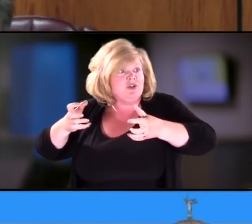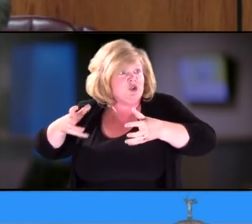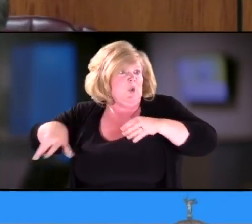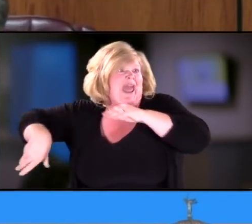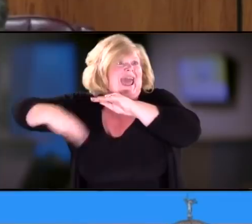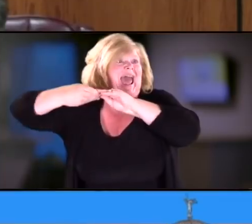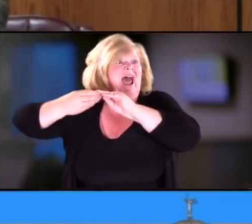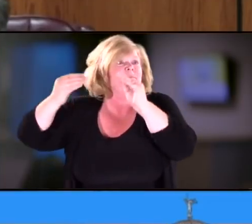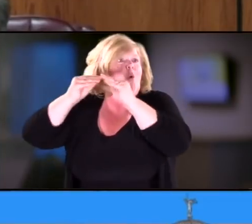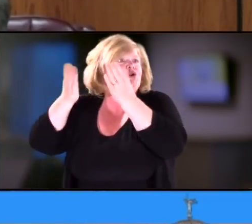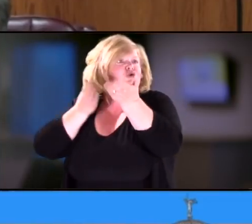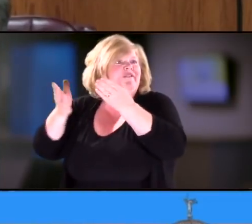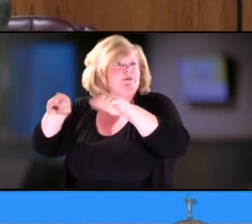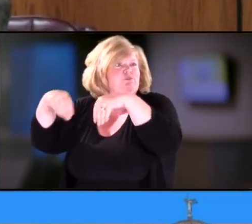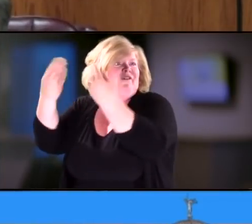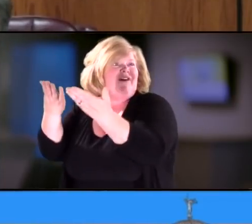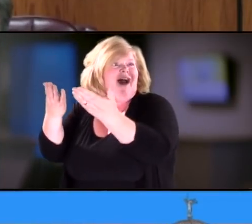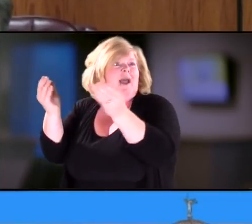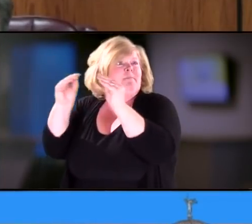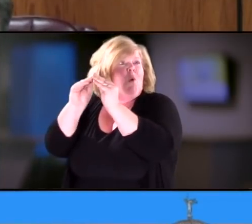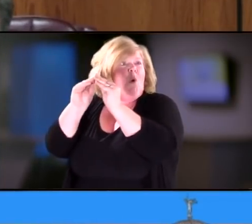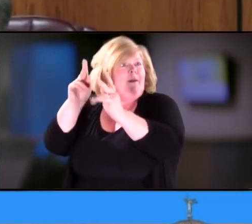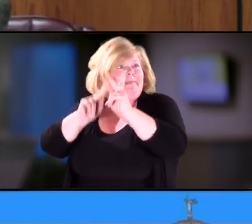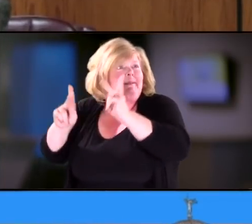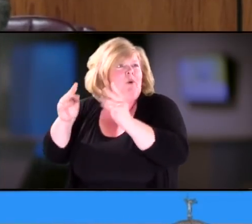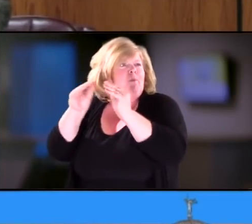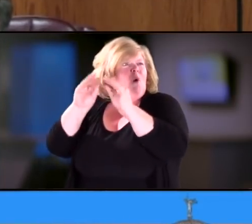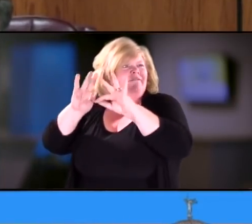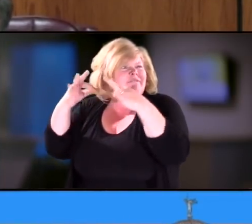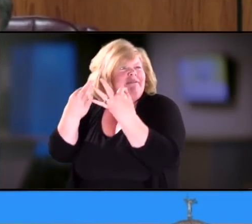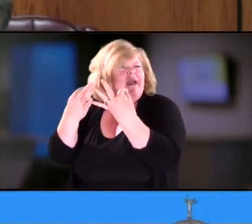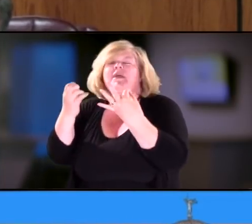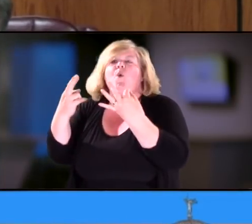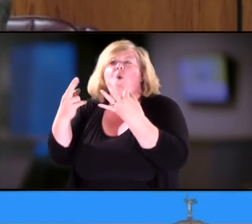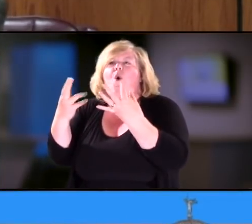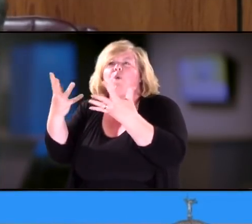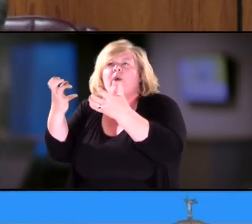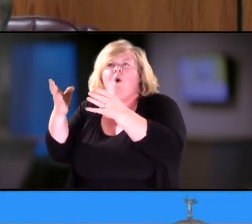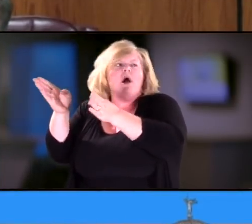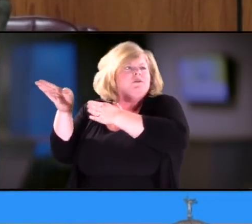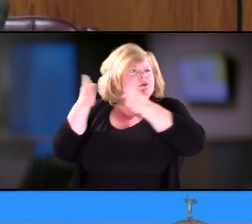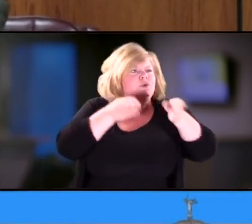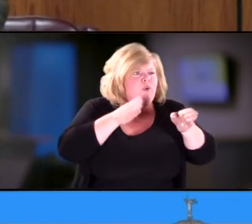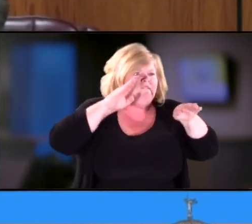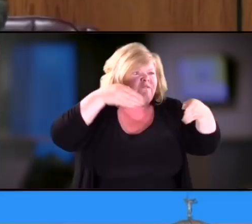So are we just getting more teachers to service more people, or to provide more time with existing people?